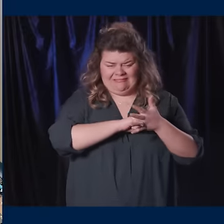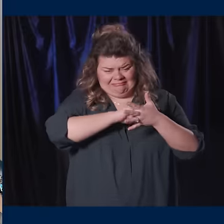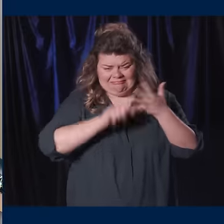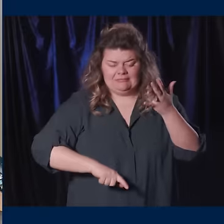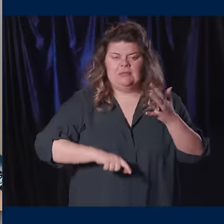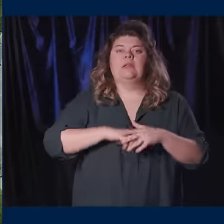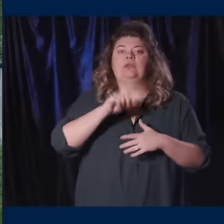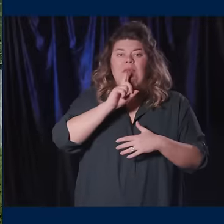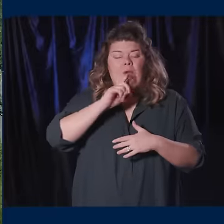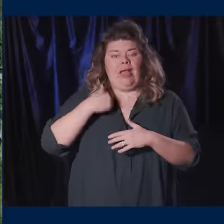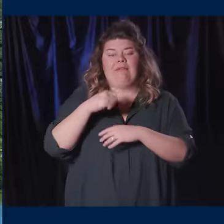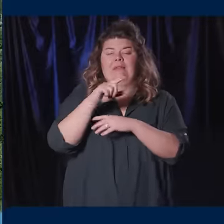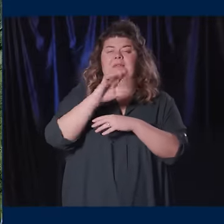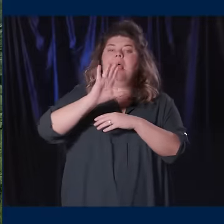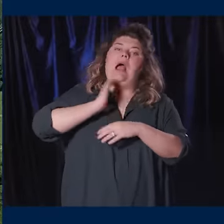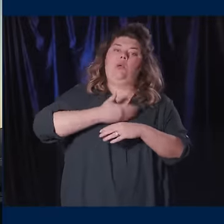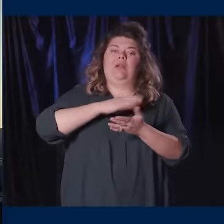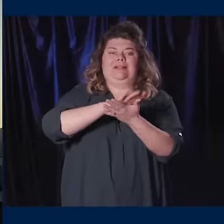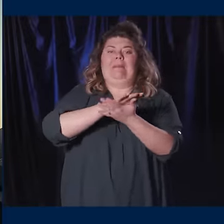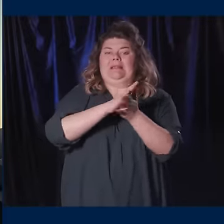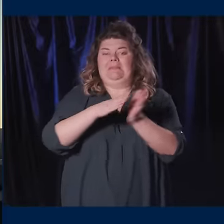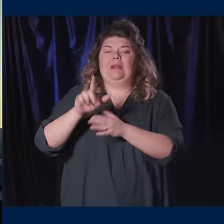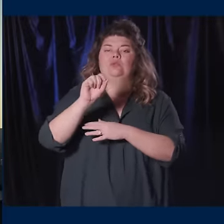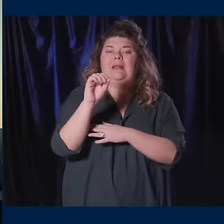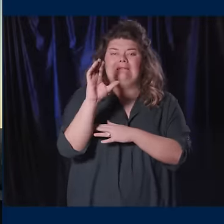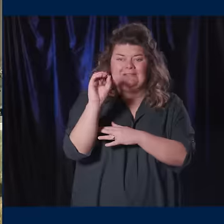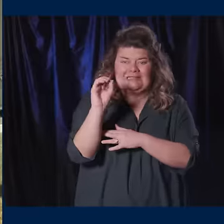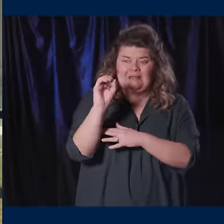In concert will come our Campus Plan 2050, through which we will